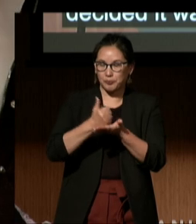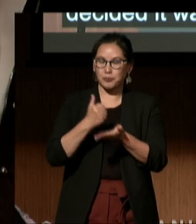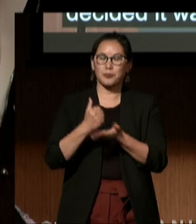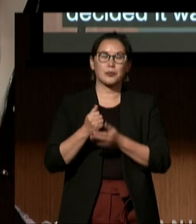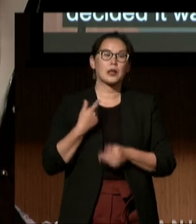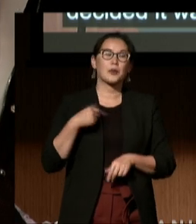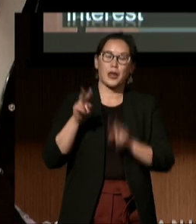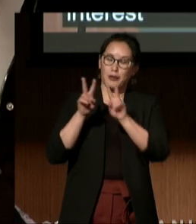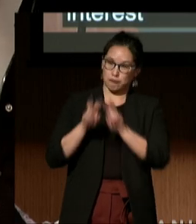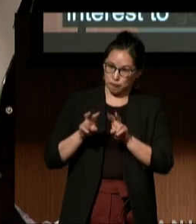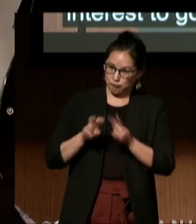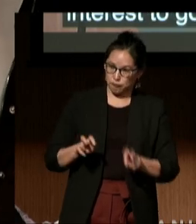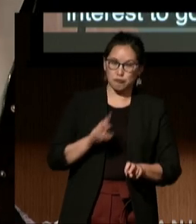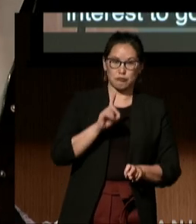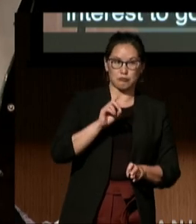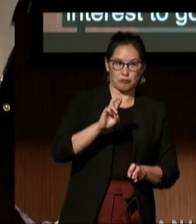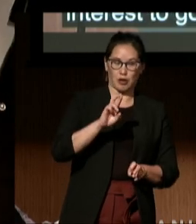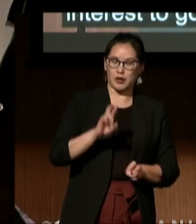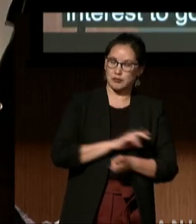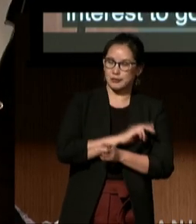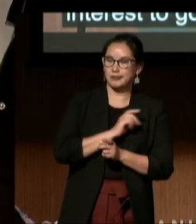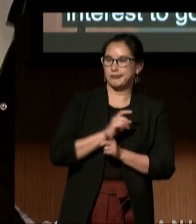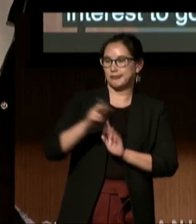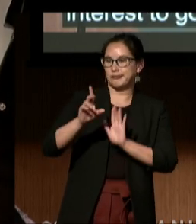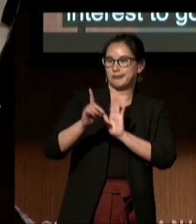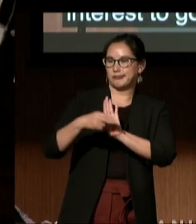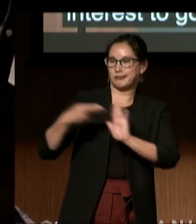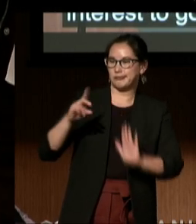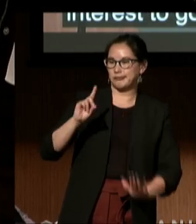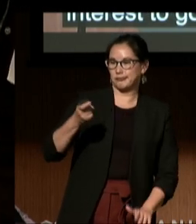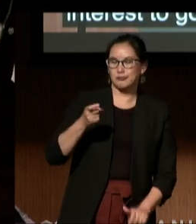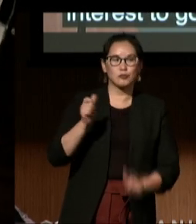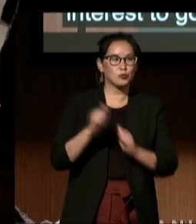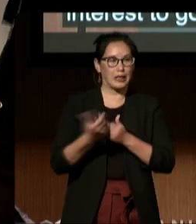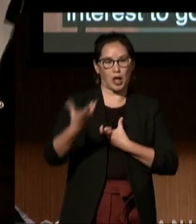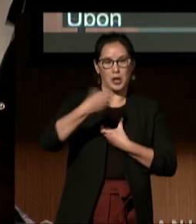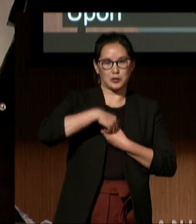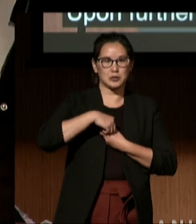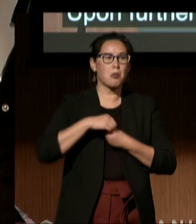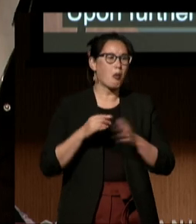a doctor diagnosed Gustavo with autism. Of course, we were familiar with the term,